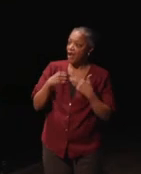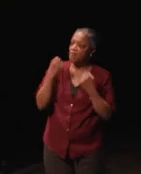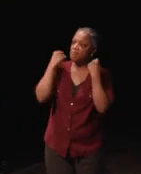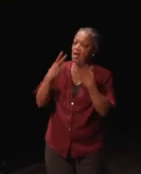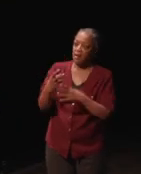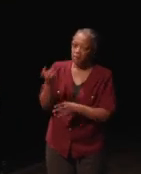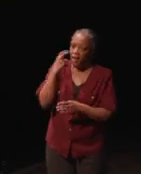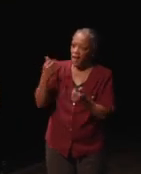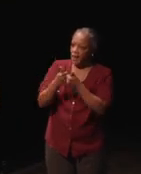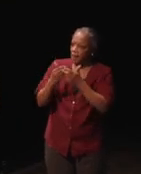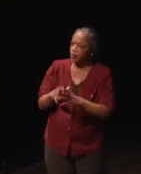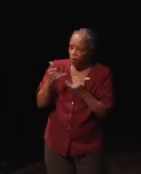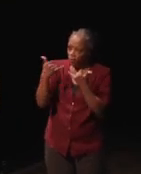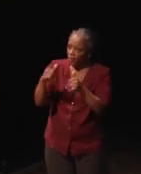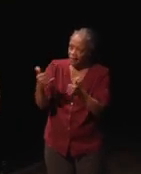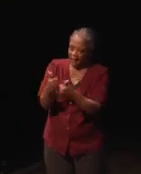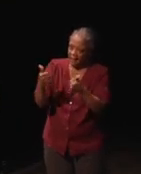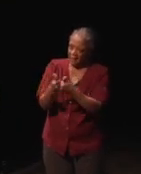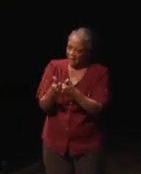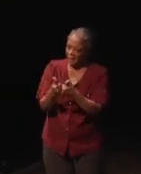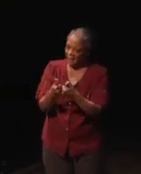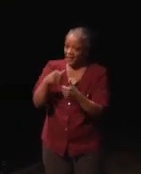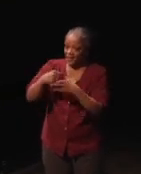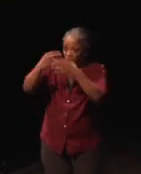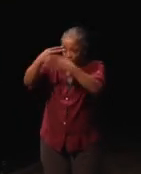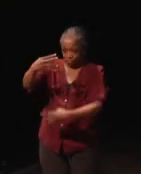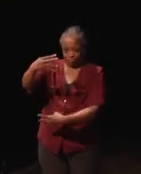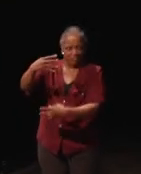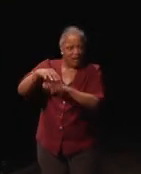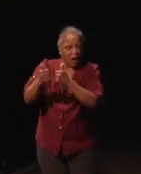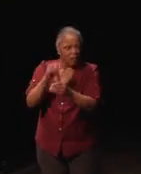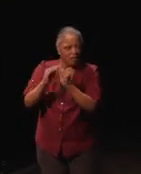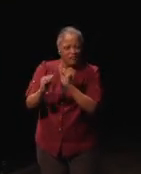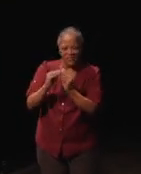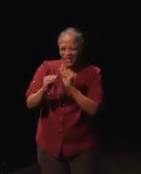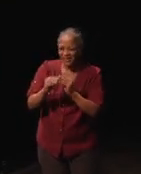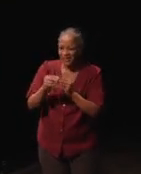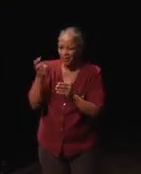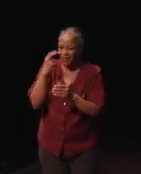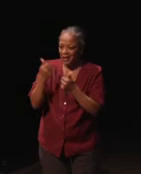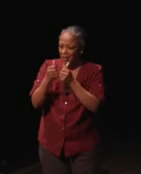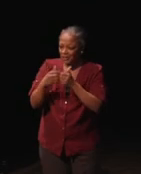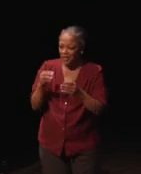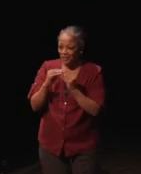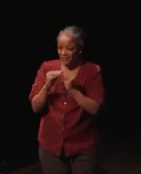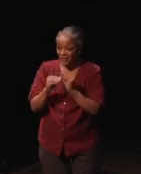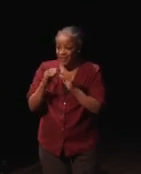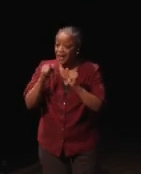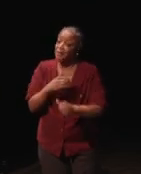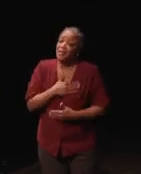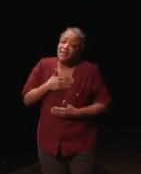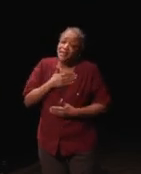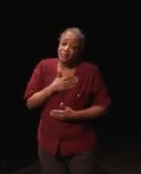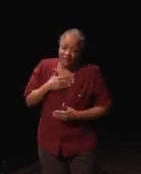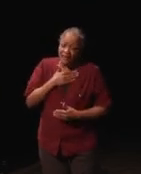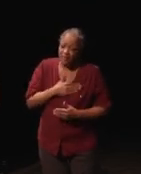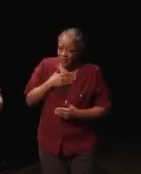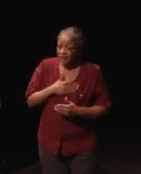gamers that really wants to play the game, and here's how we could fix it so they can play the game. Can I please do this?"